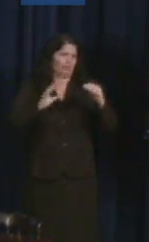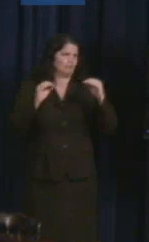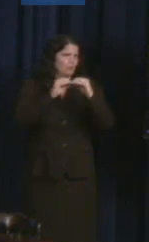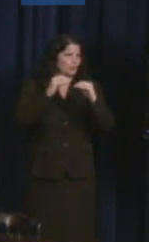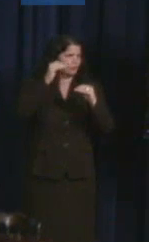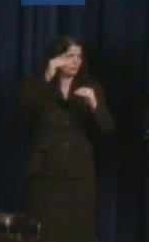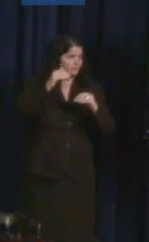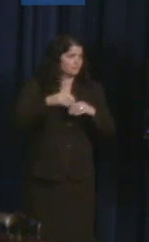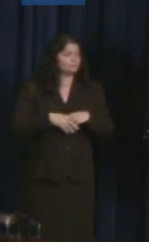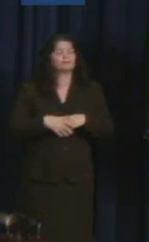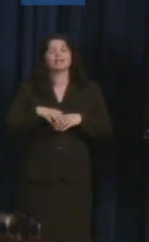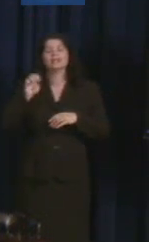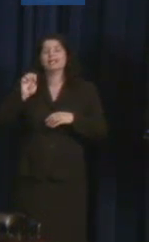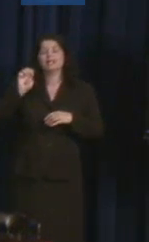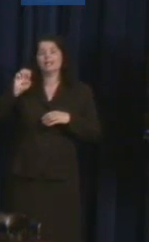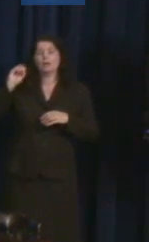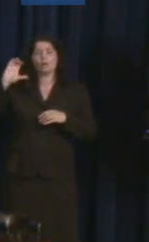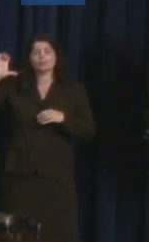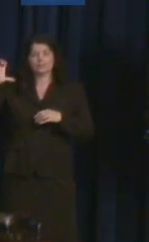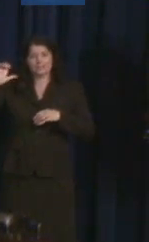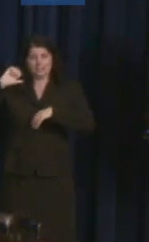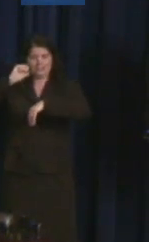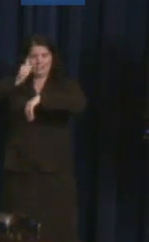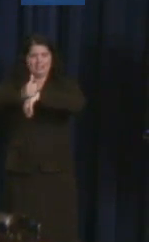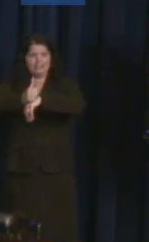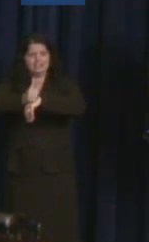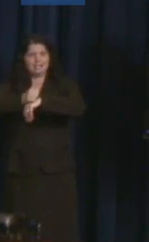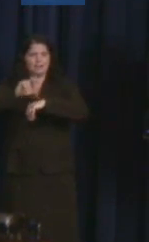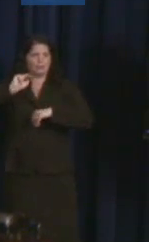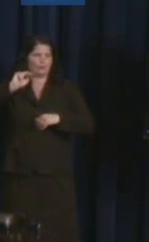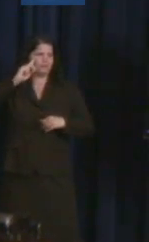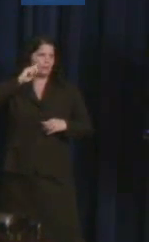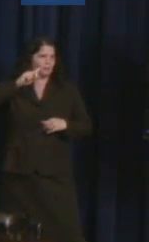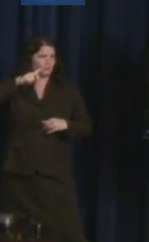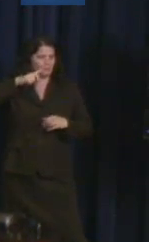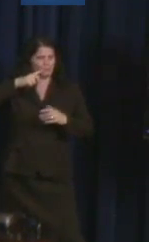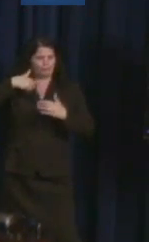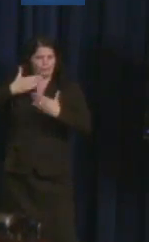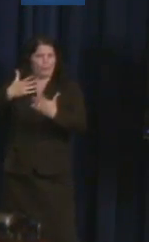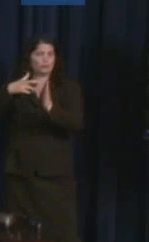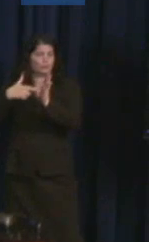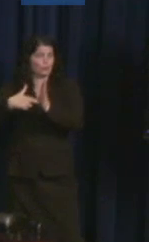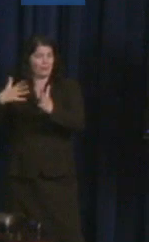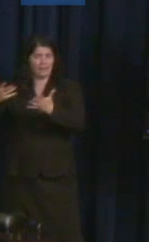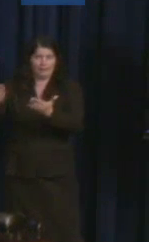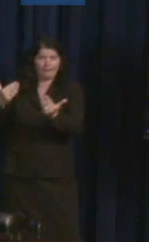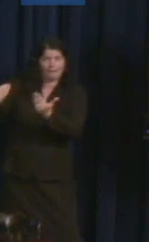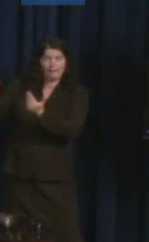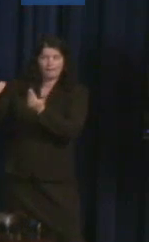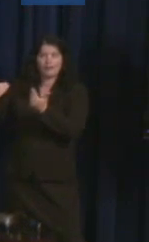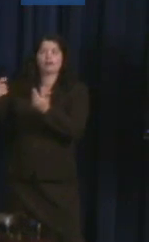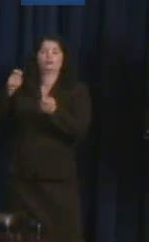Rulemaking to amend its regulations, implementing Section 501 of the Rehabilitation Act of 1973,